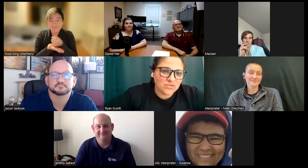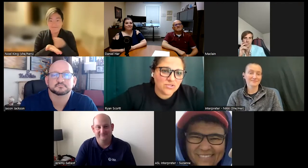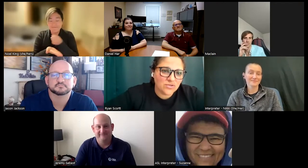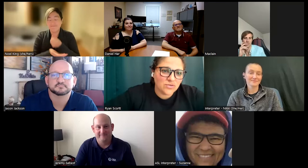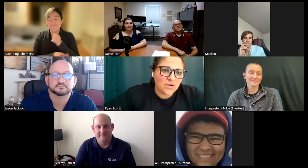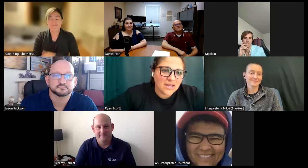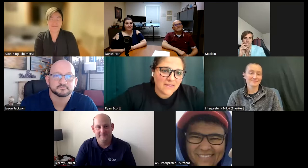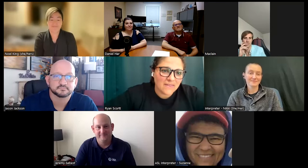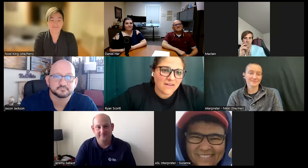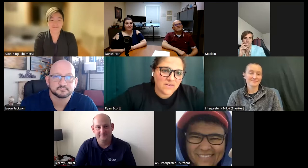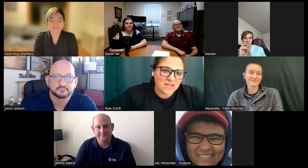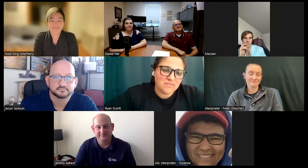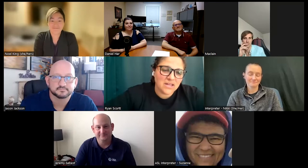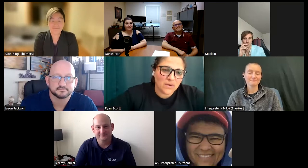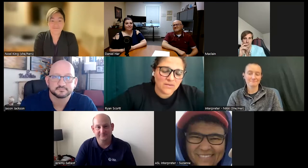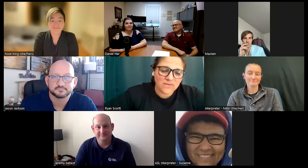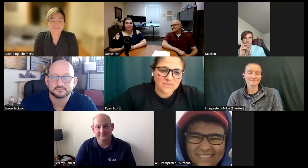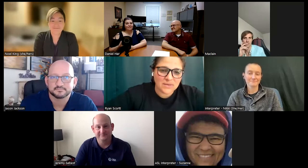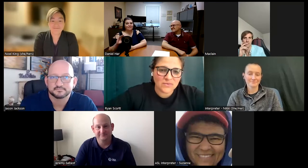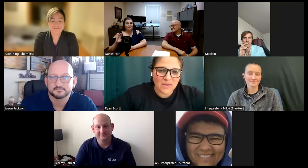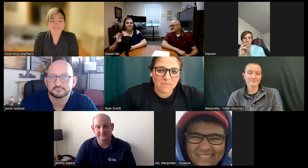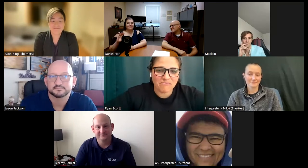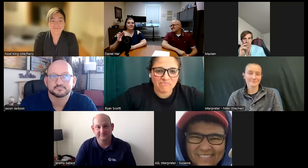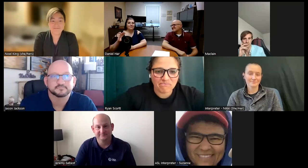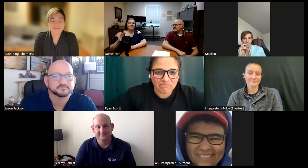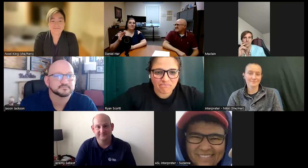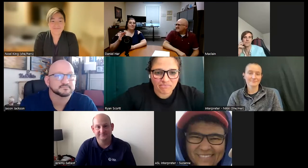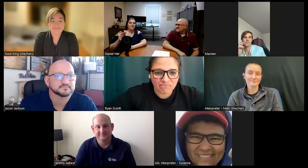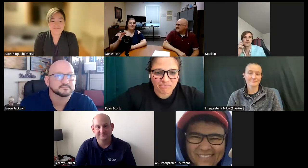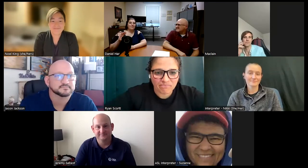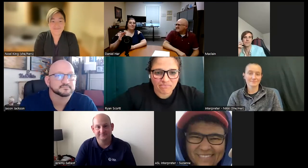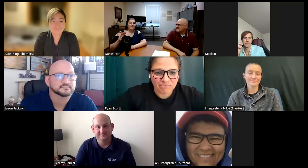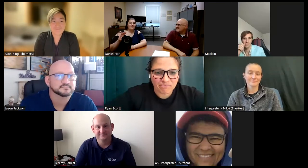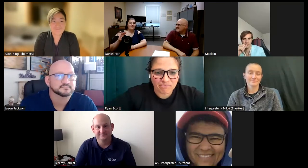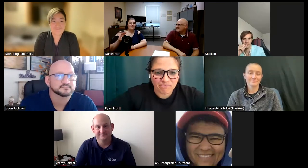able to get that fit and make what fits best for them this is Angela and I'm